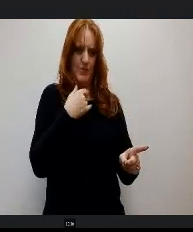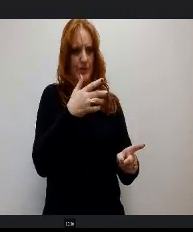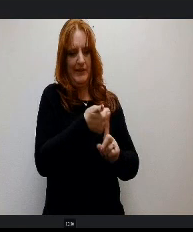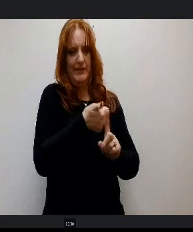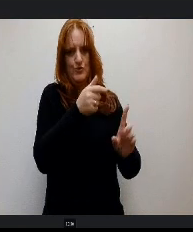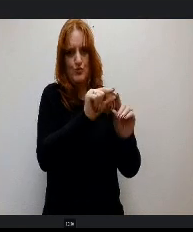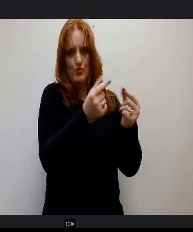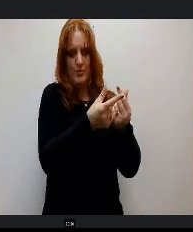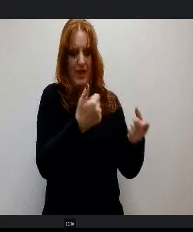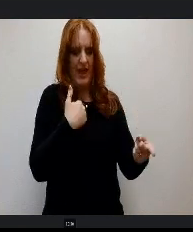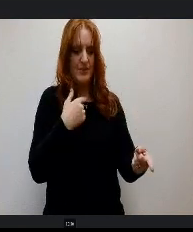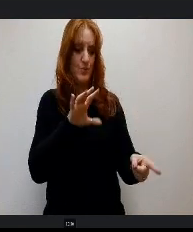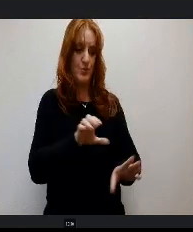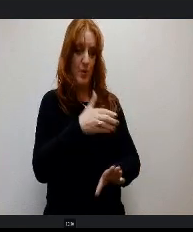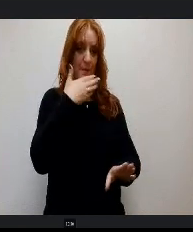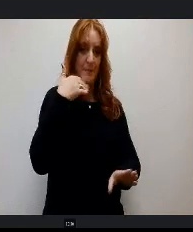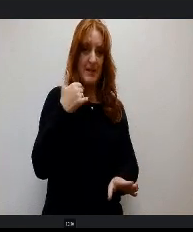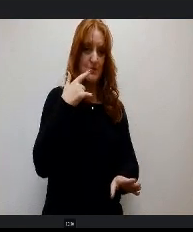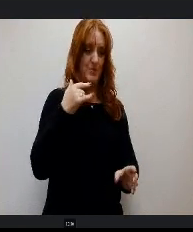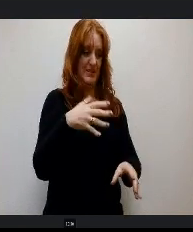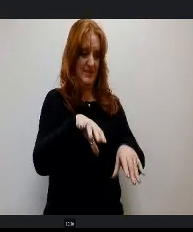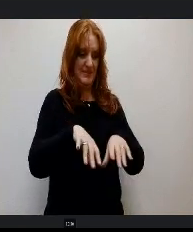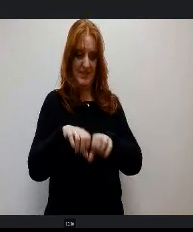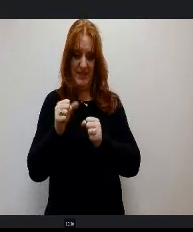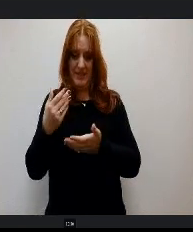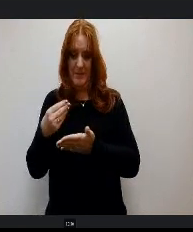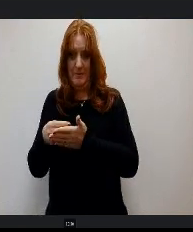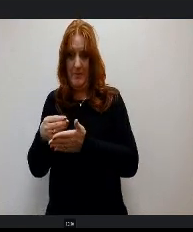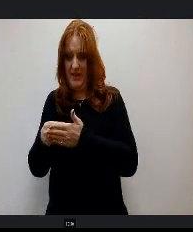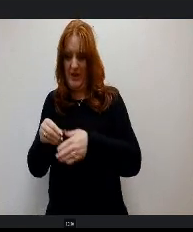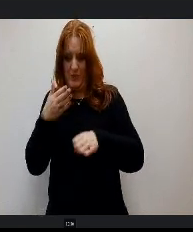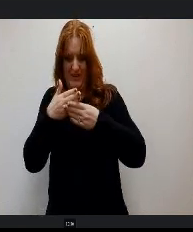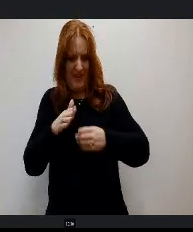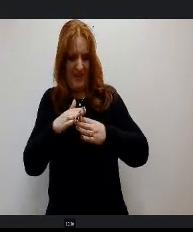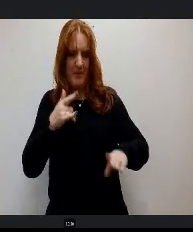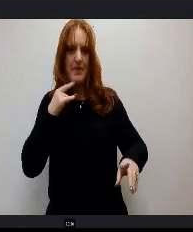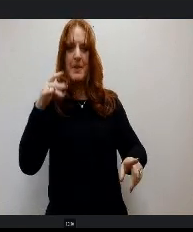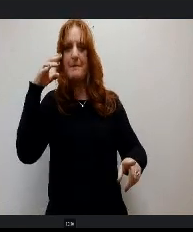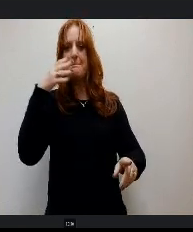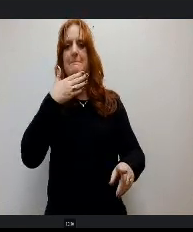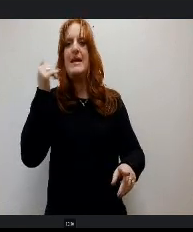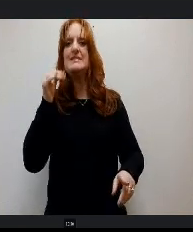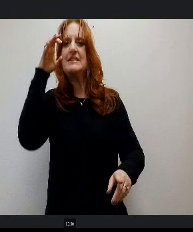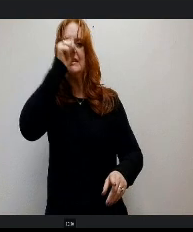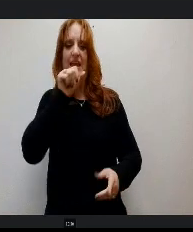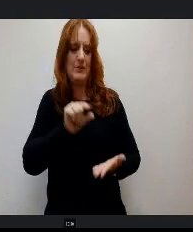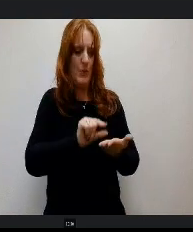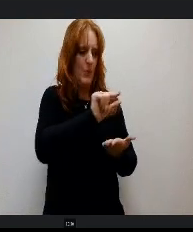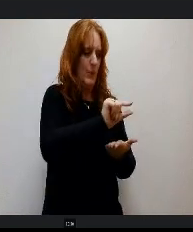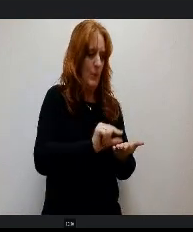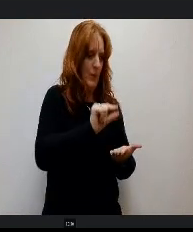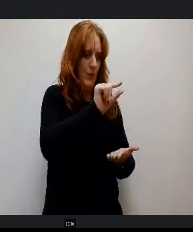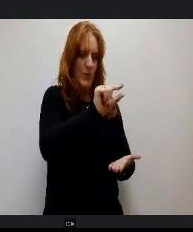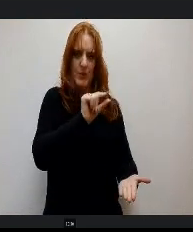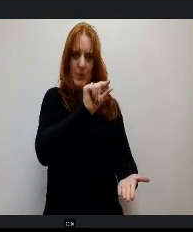the money and divide it with our best guess in these different areas. But if we